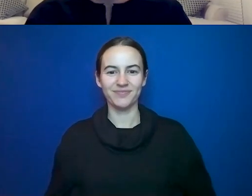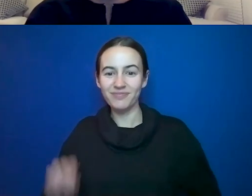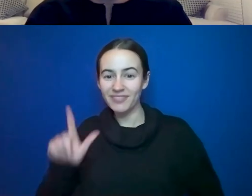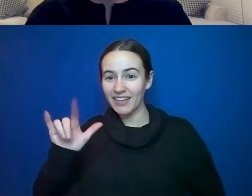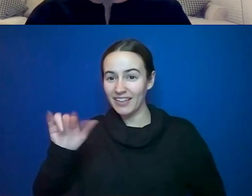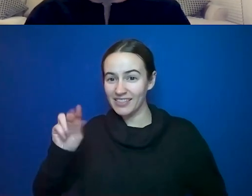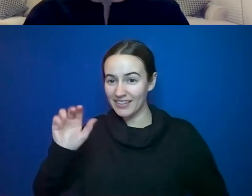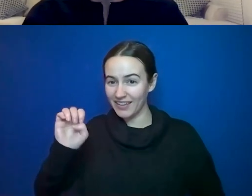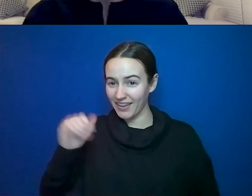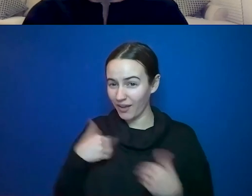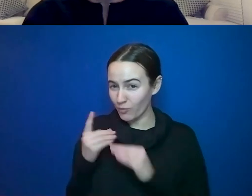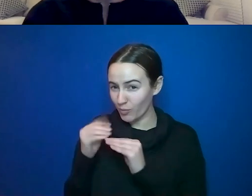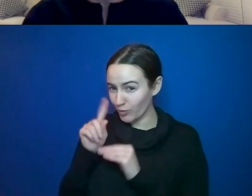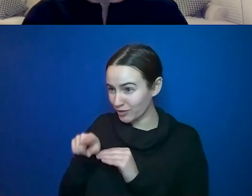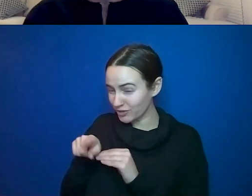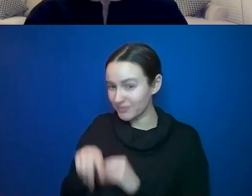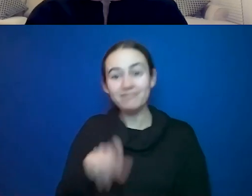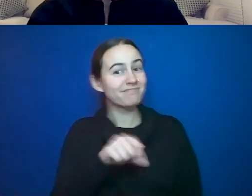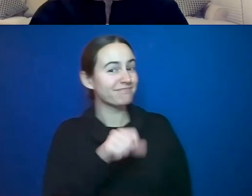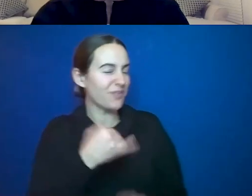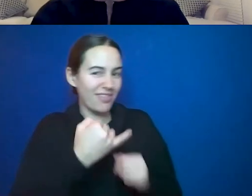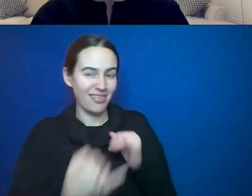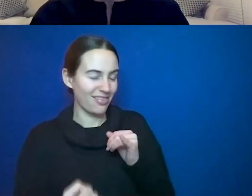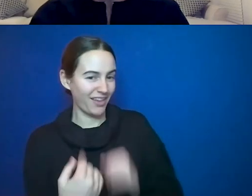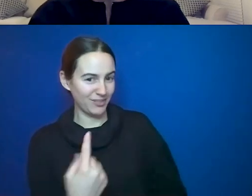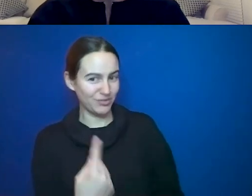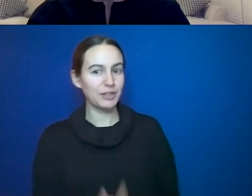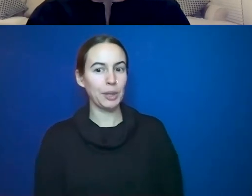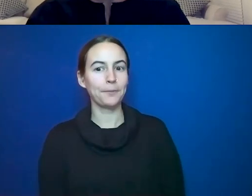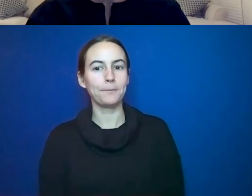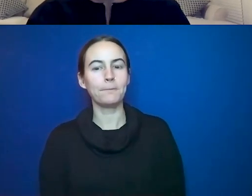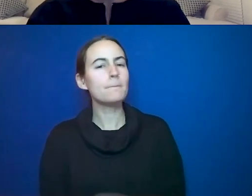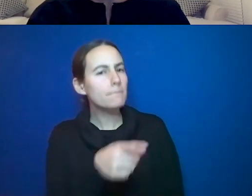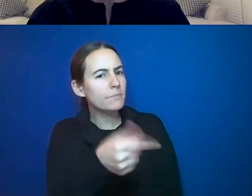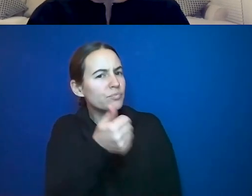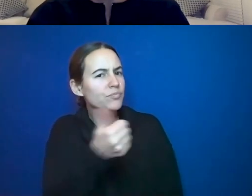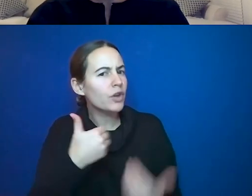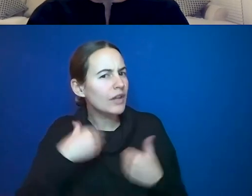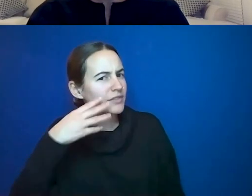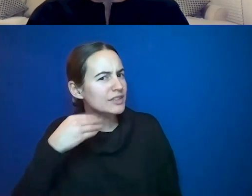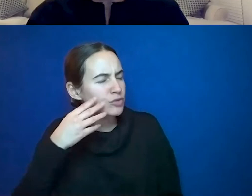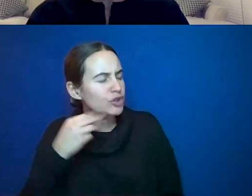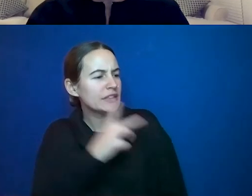one quick one? Our last question, do you have experience working with patients who are on the KETO diet?